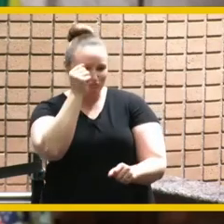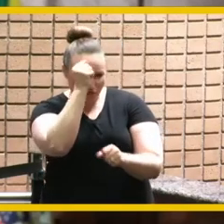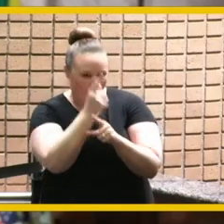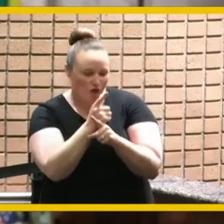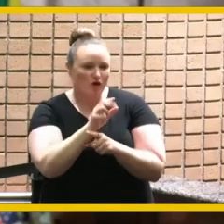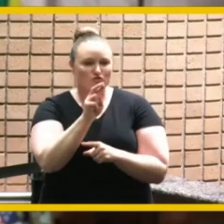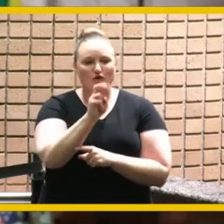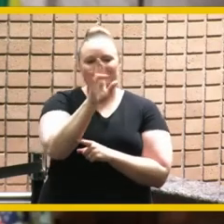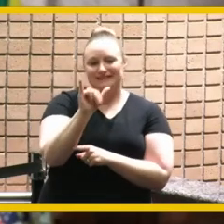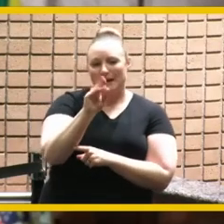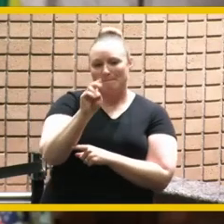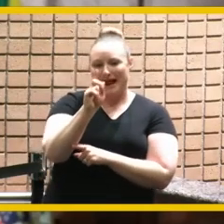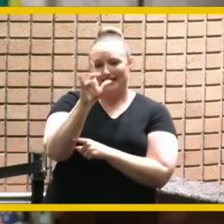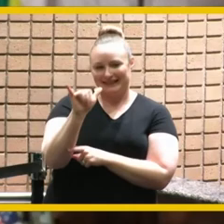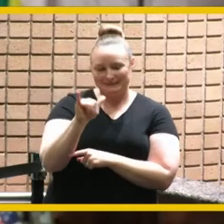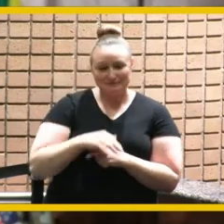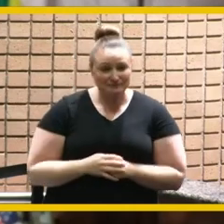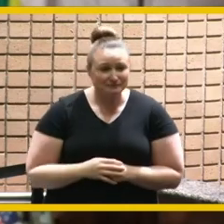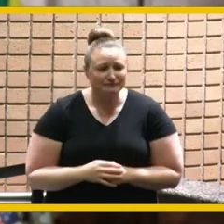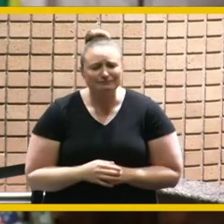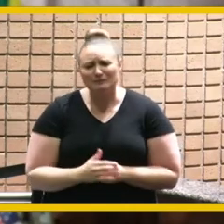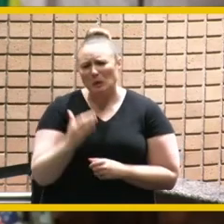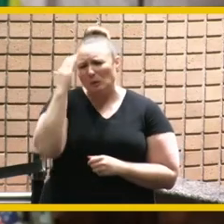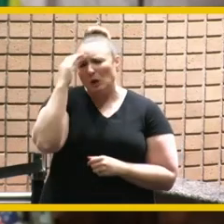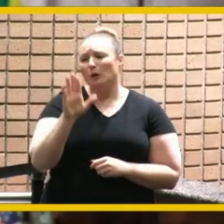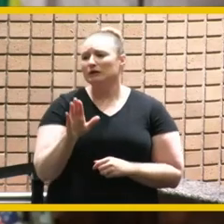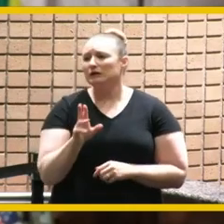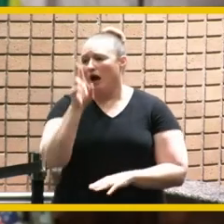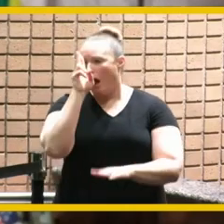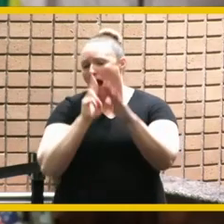now we all know that rusty is a modest guy and he's probably not entirely comfortable with all